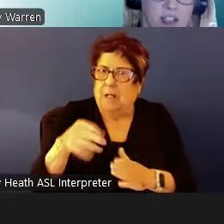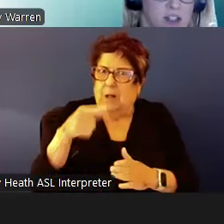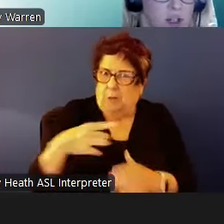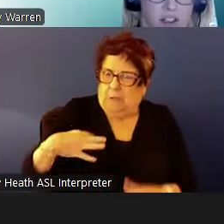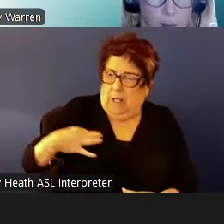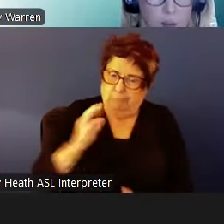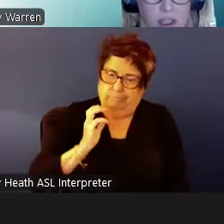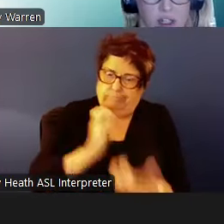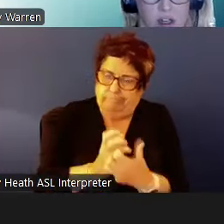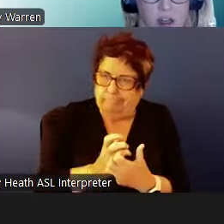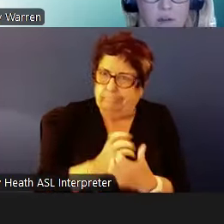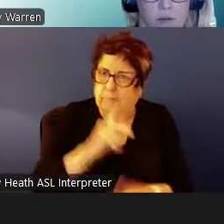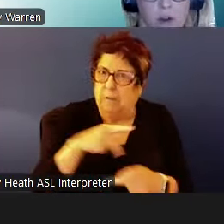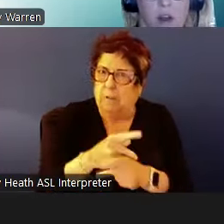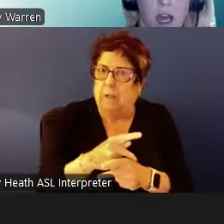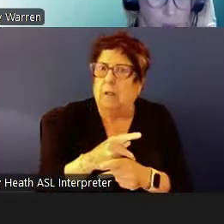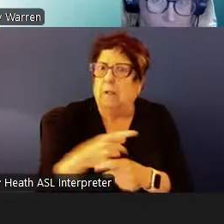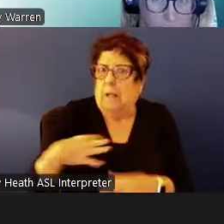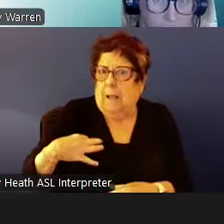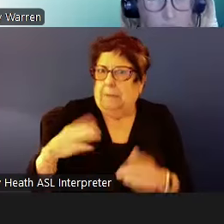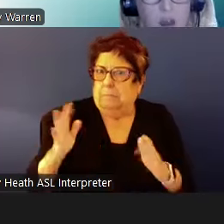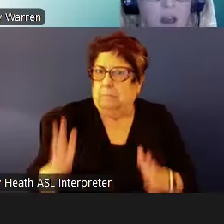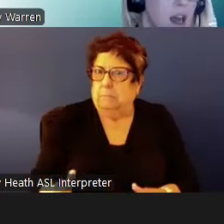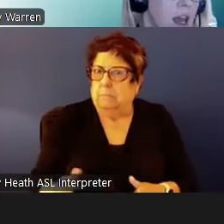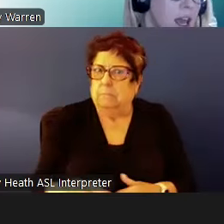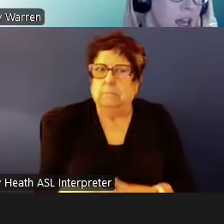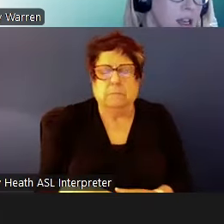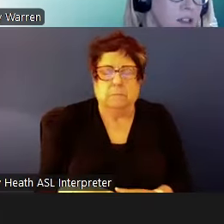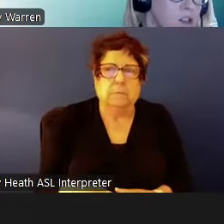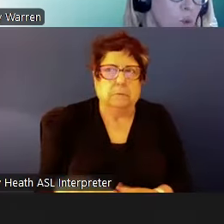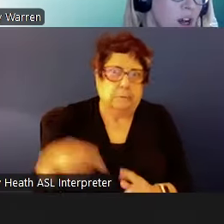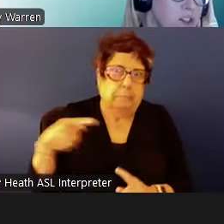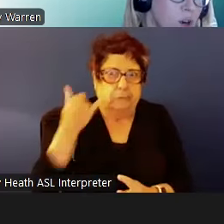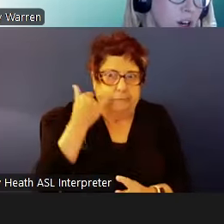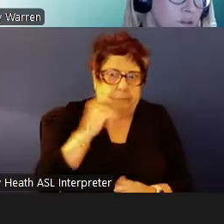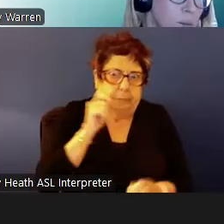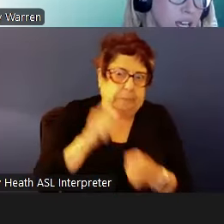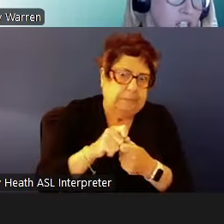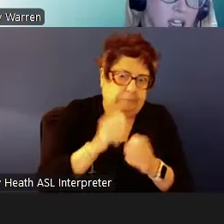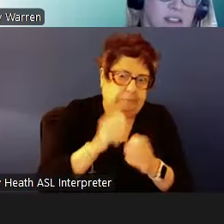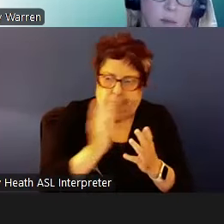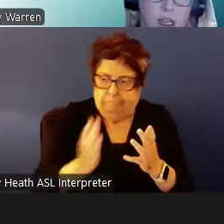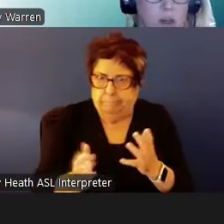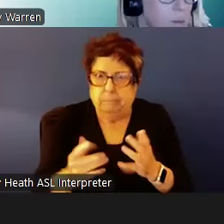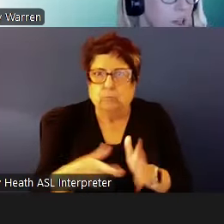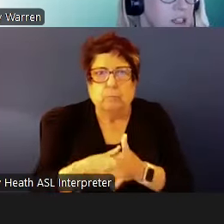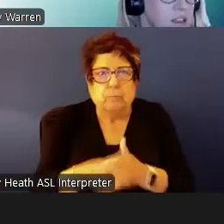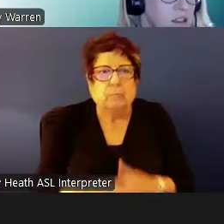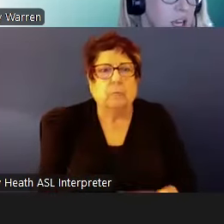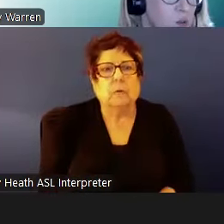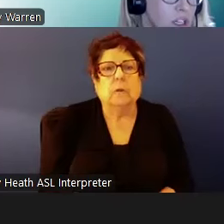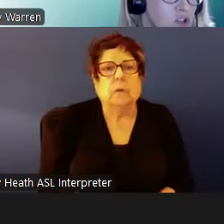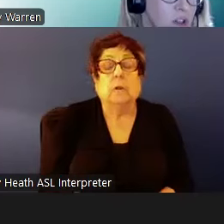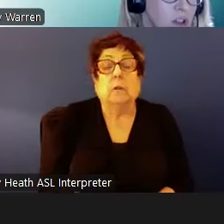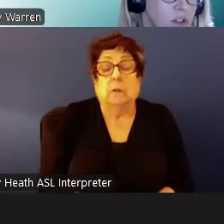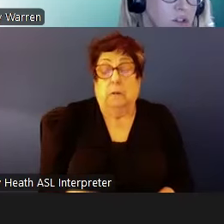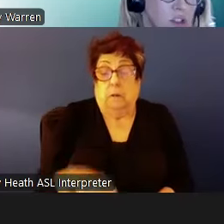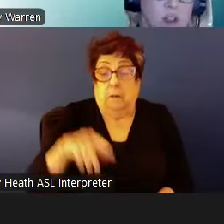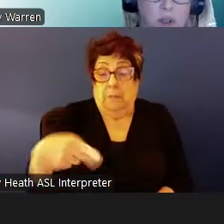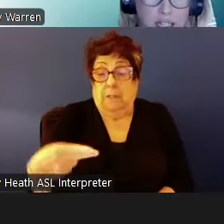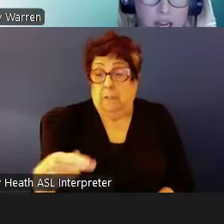a certain population. We also heard that mainstream applicants can struggle to complete the